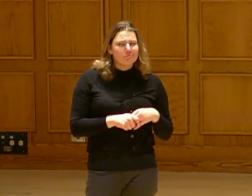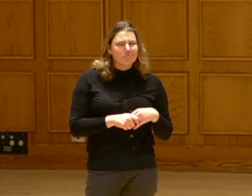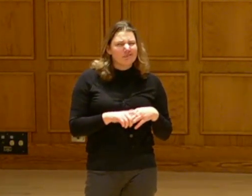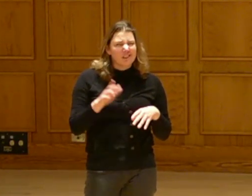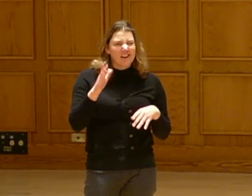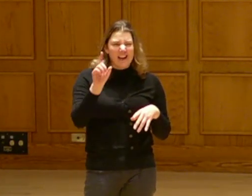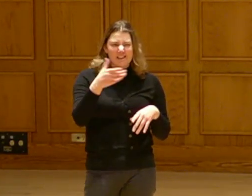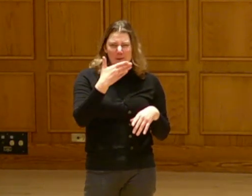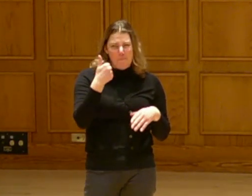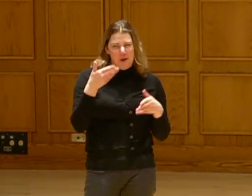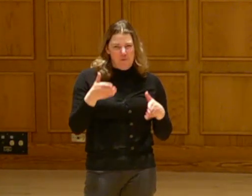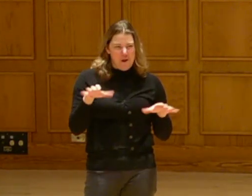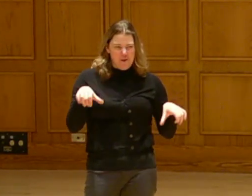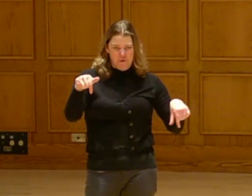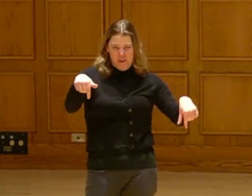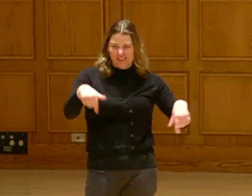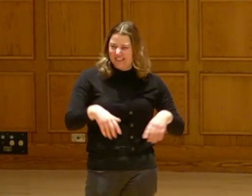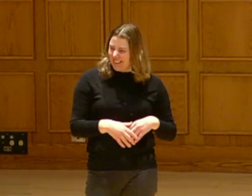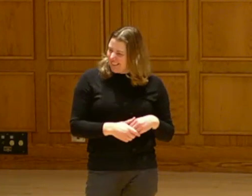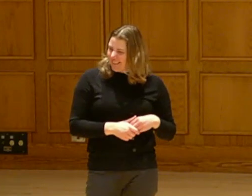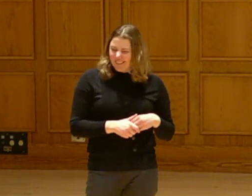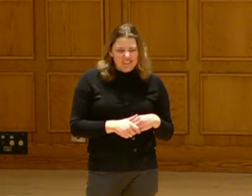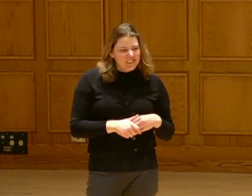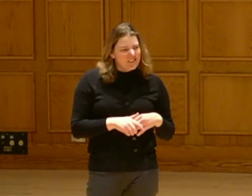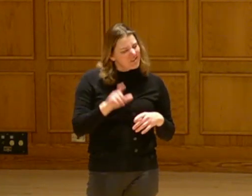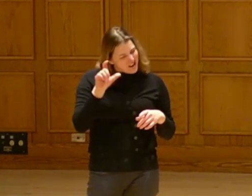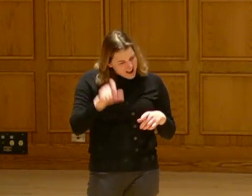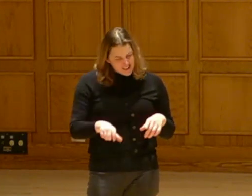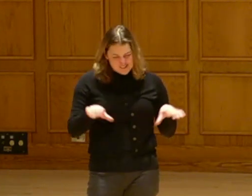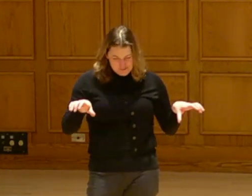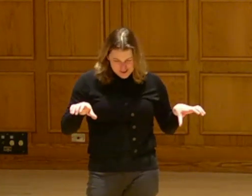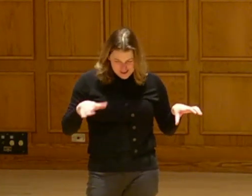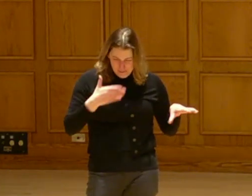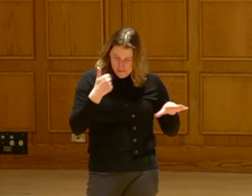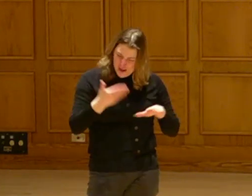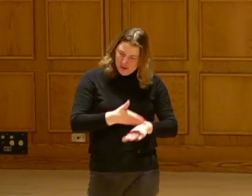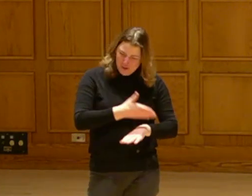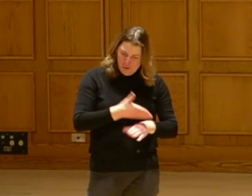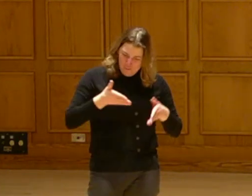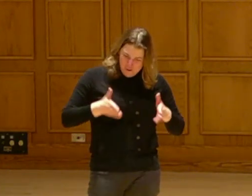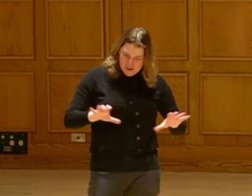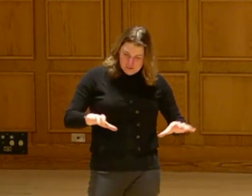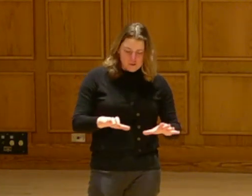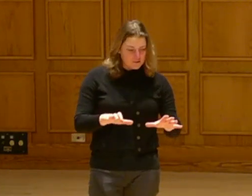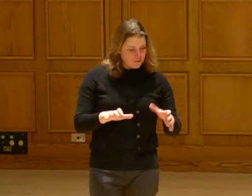There's got to be a better way to do this.